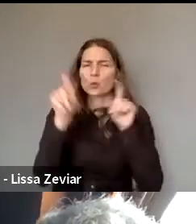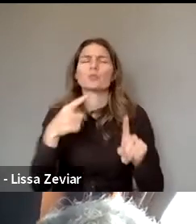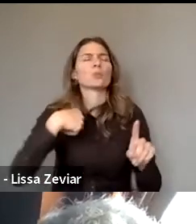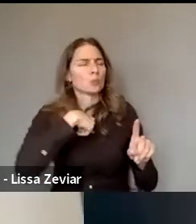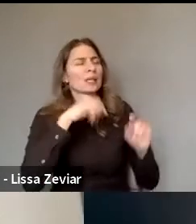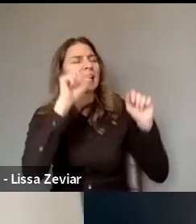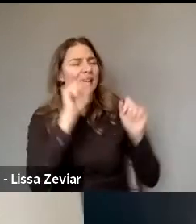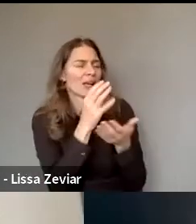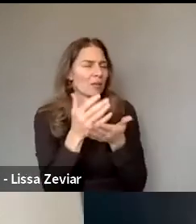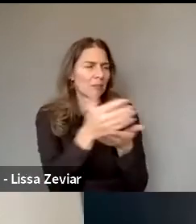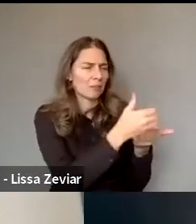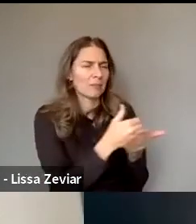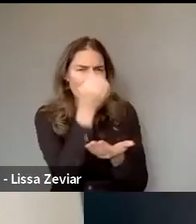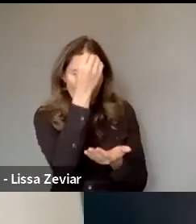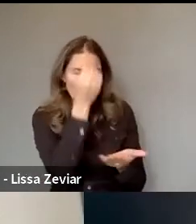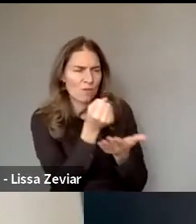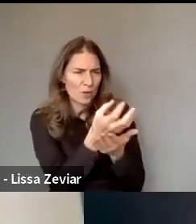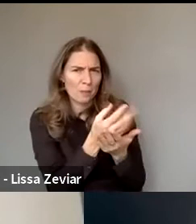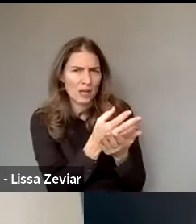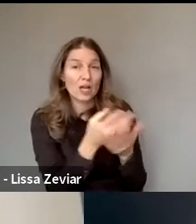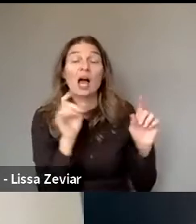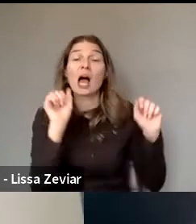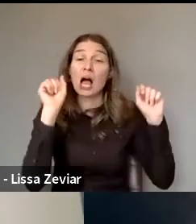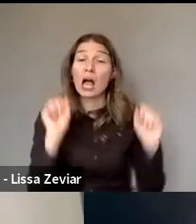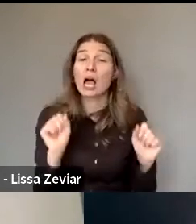perhaps to offer this information to our participants,